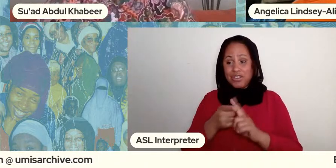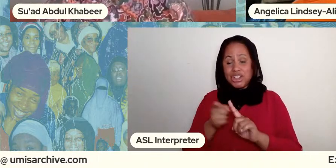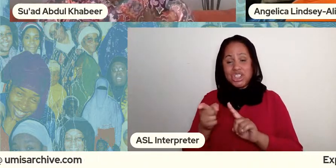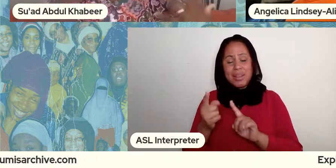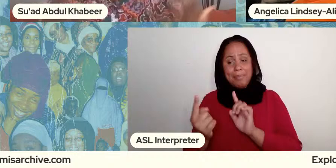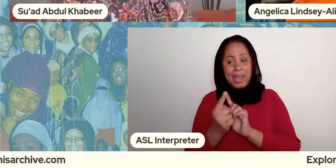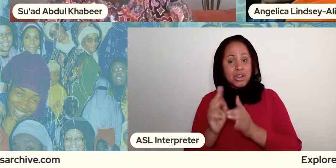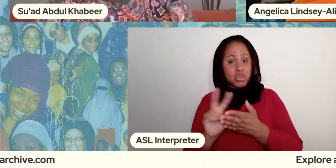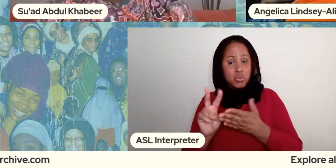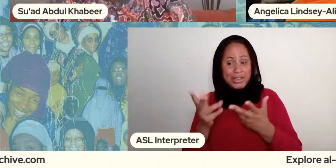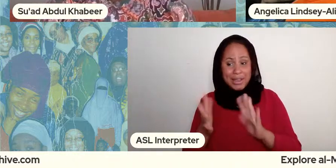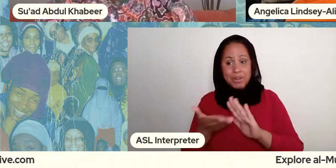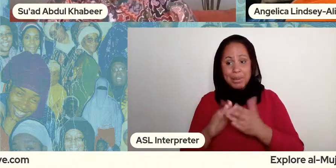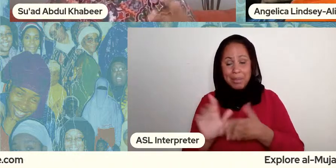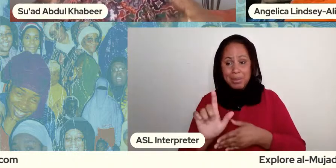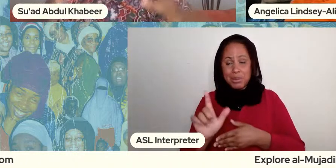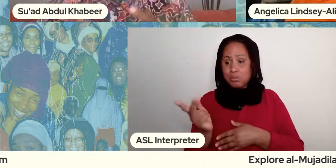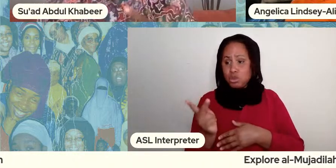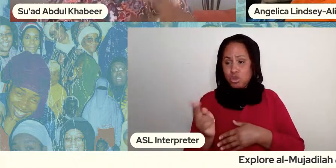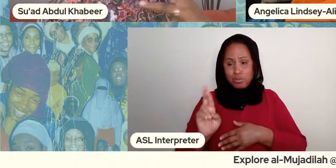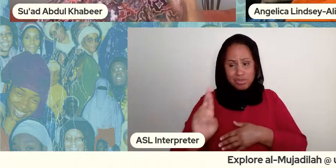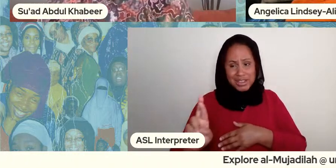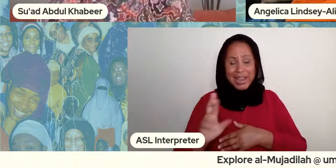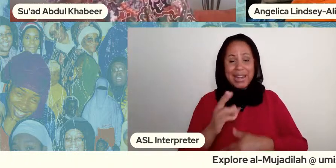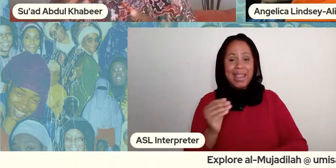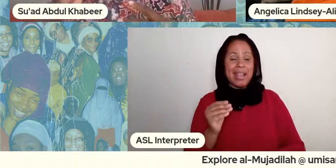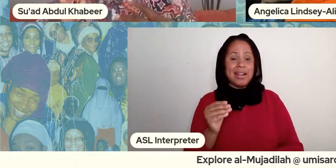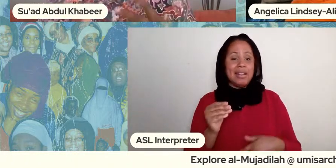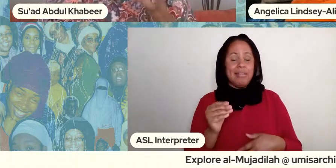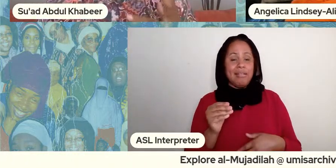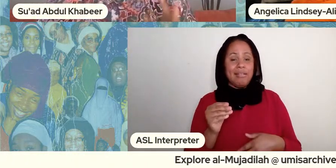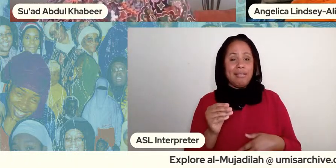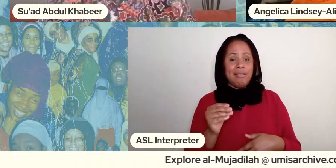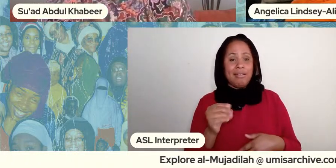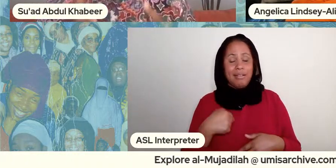they were like titan right and so the ways in which right and that and i say about this video